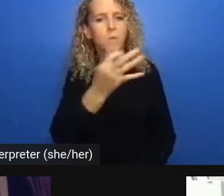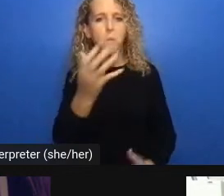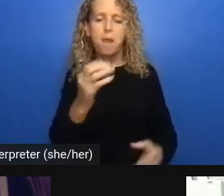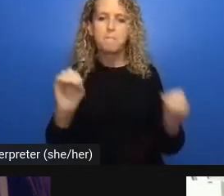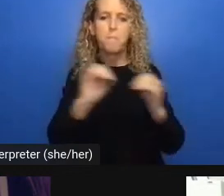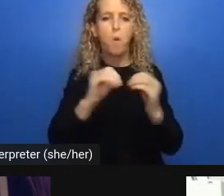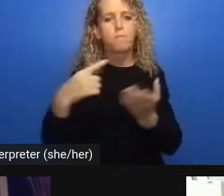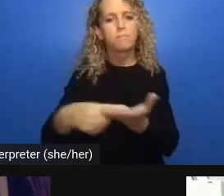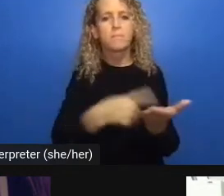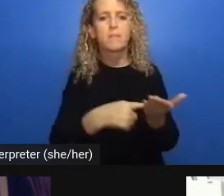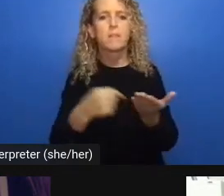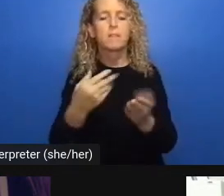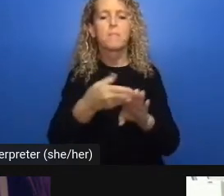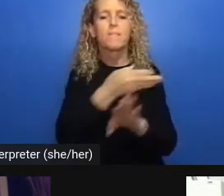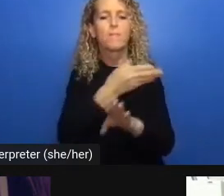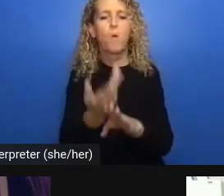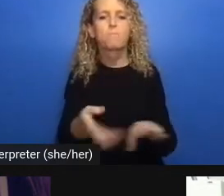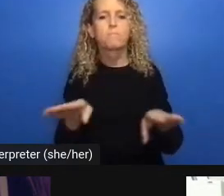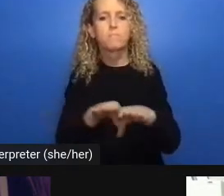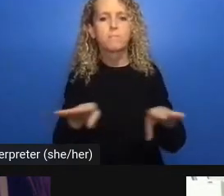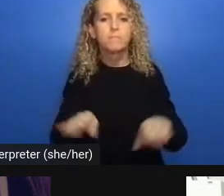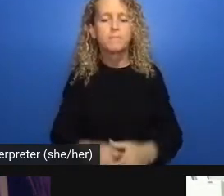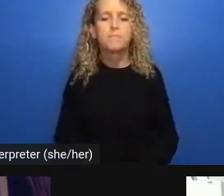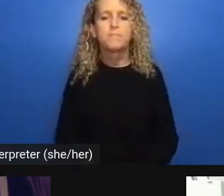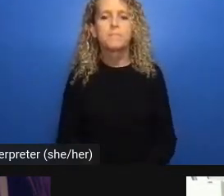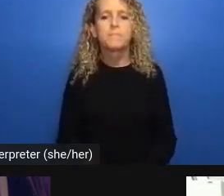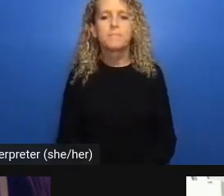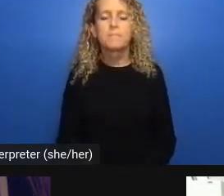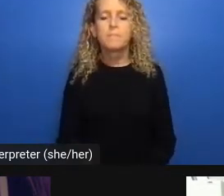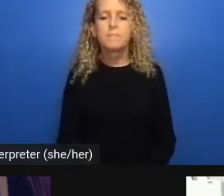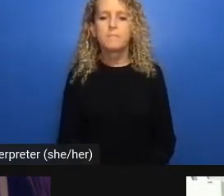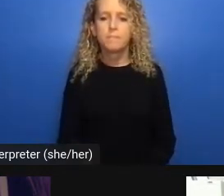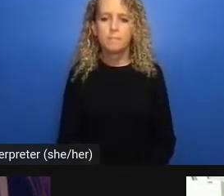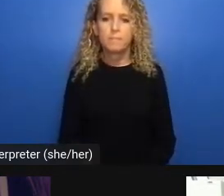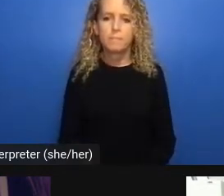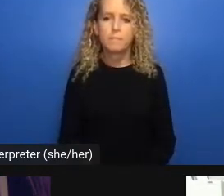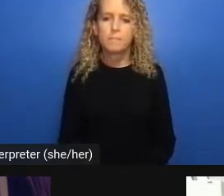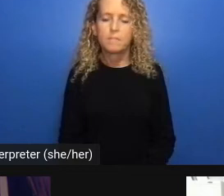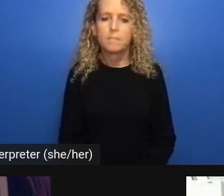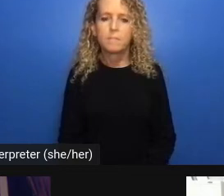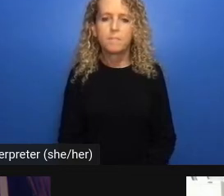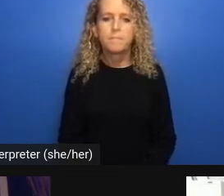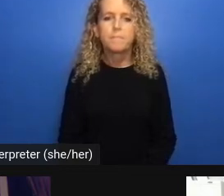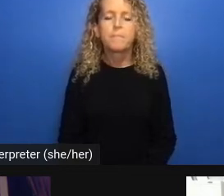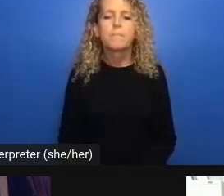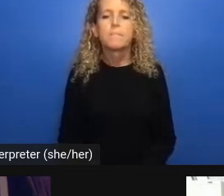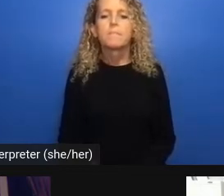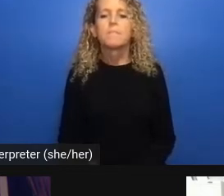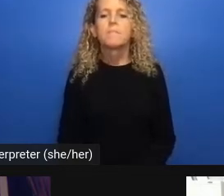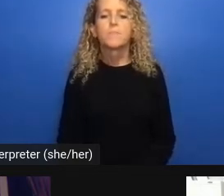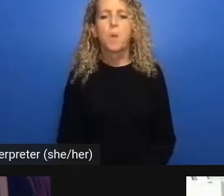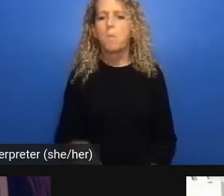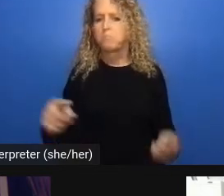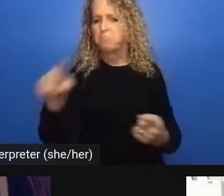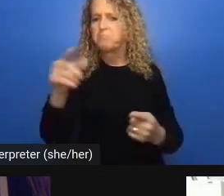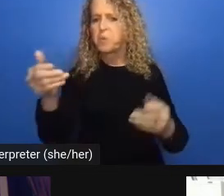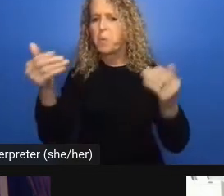to the growth sort of population-wide inequalities that we can see across populations so throwing